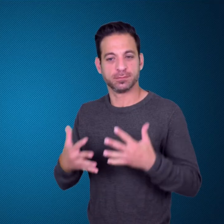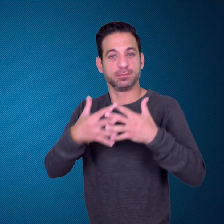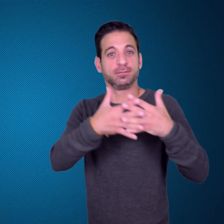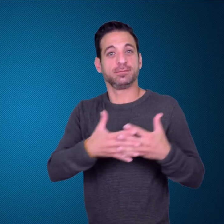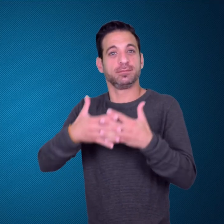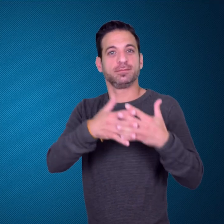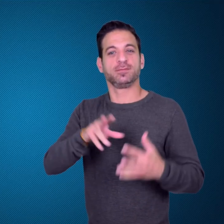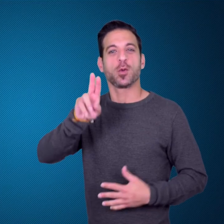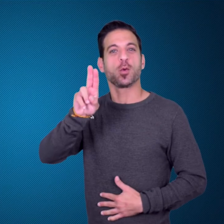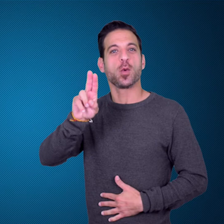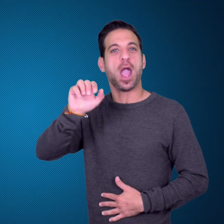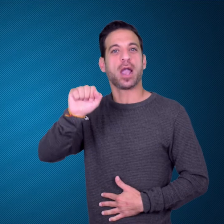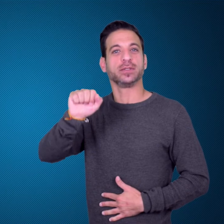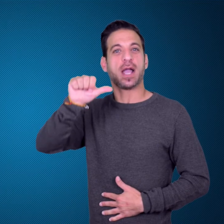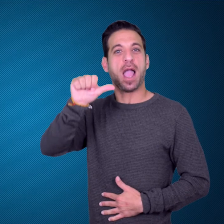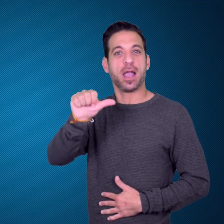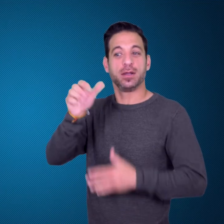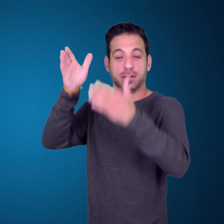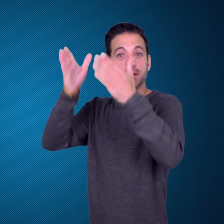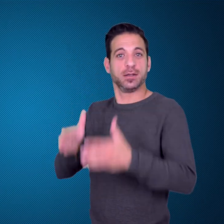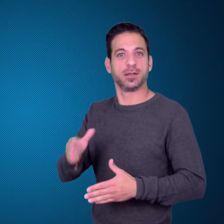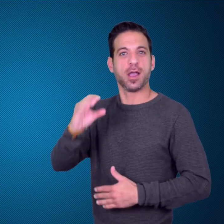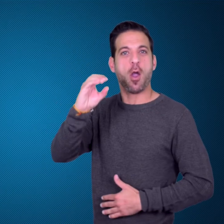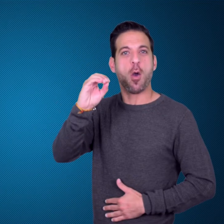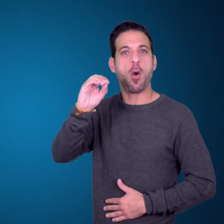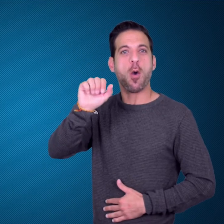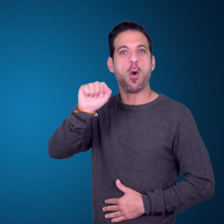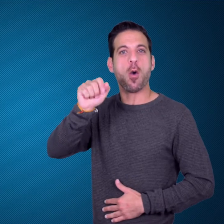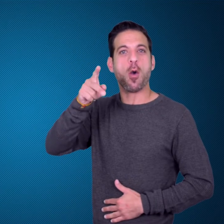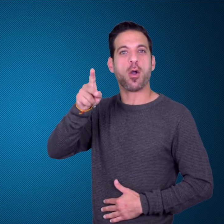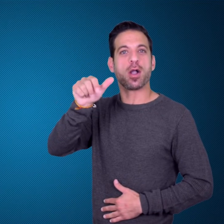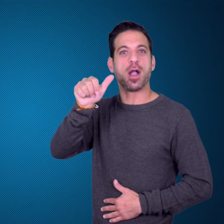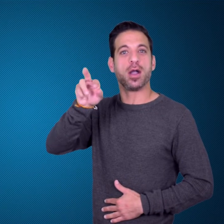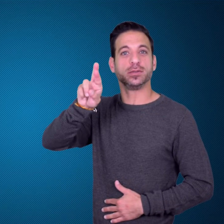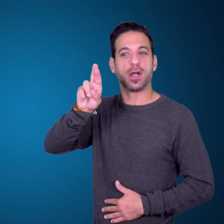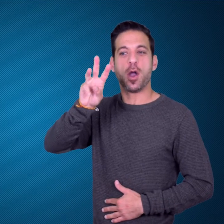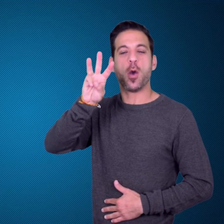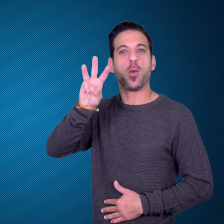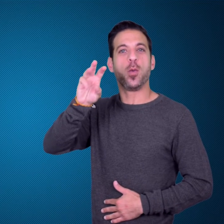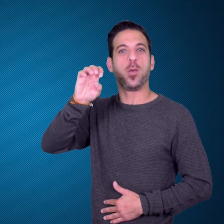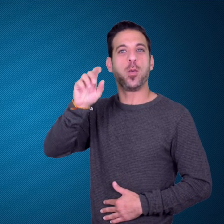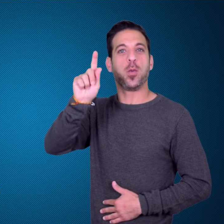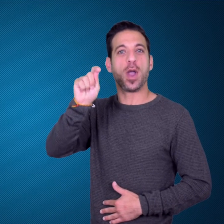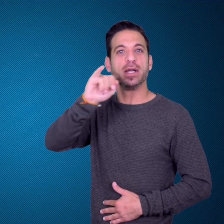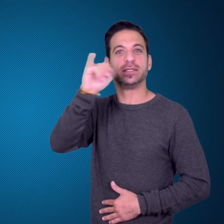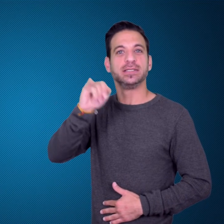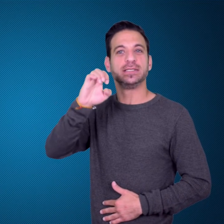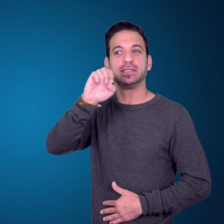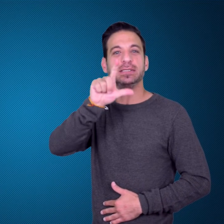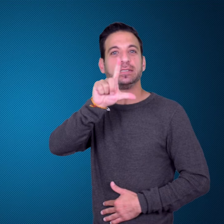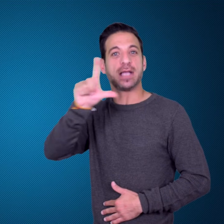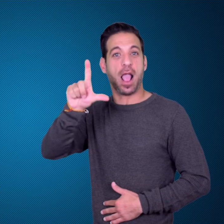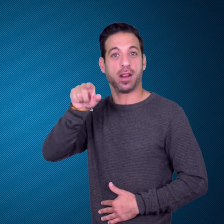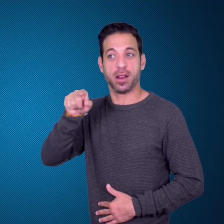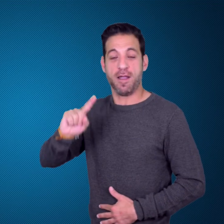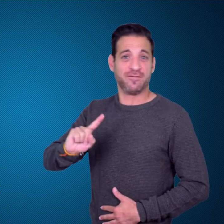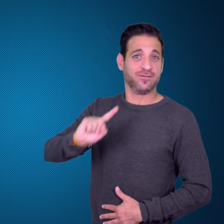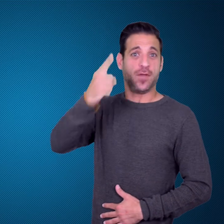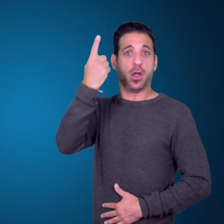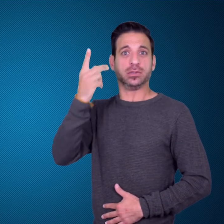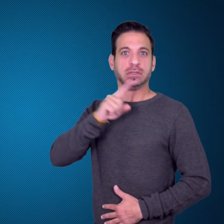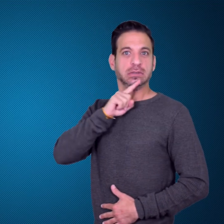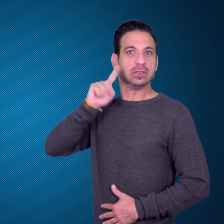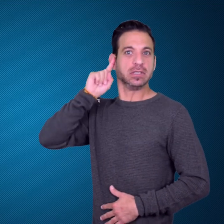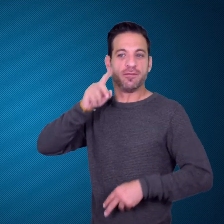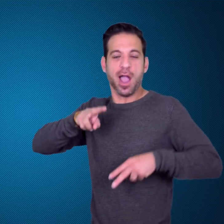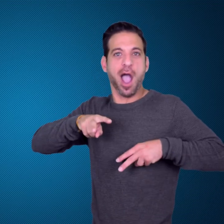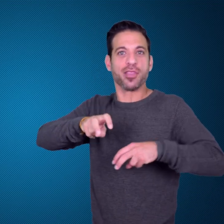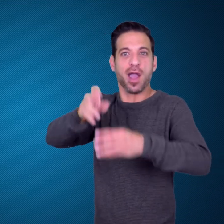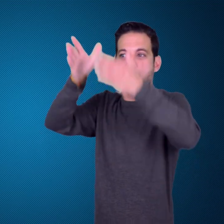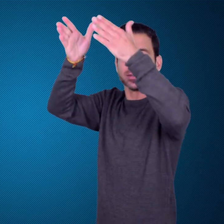USA - Oskar Wetzell, First Deaf Athlete at the Olympics